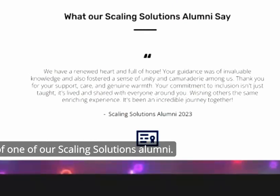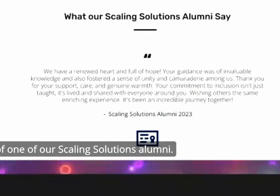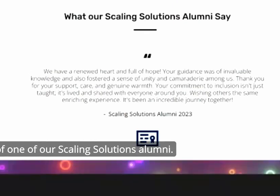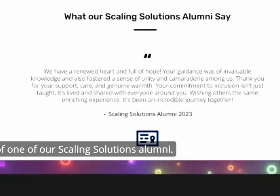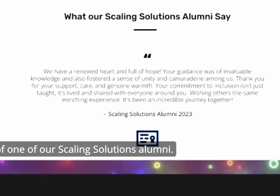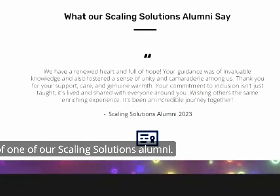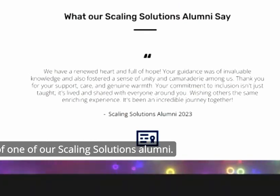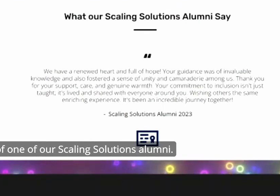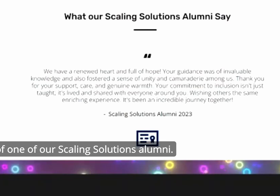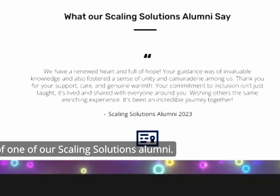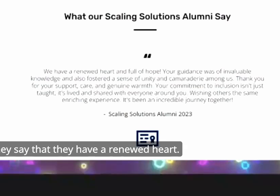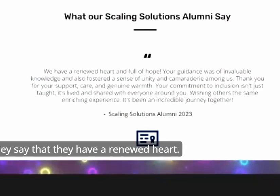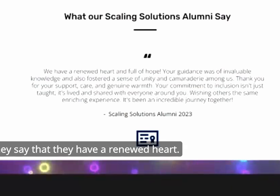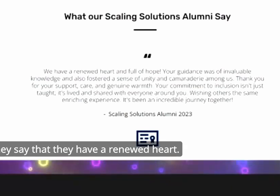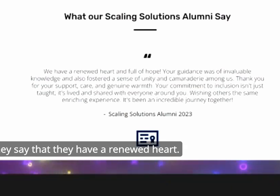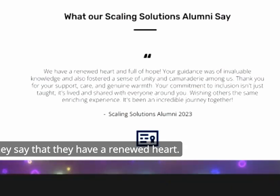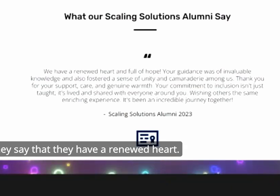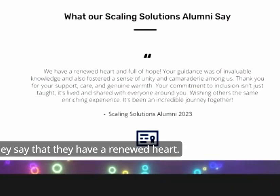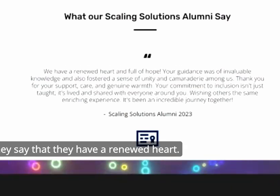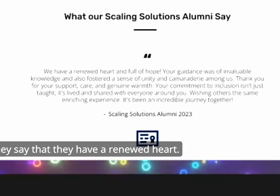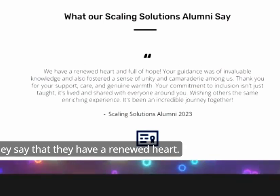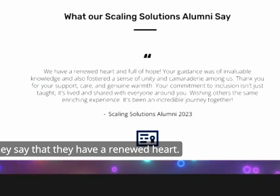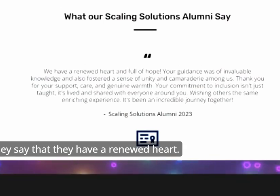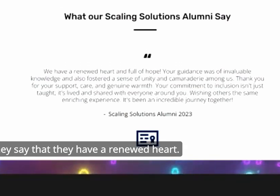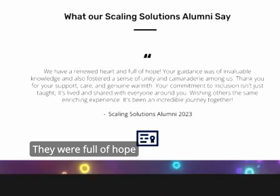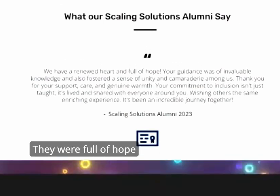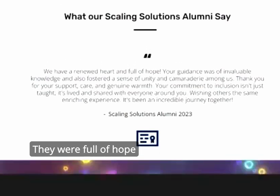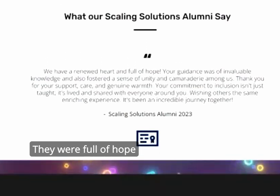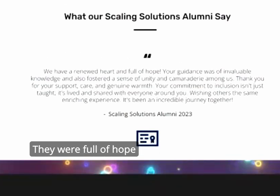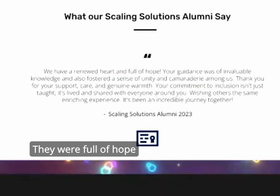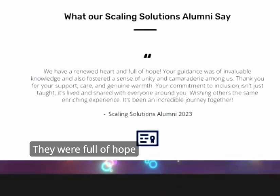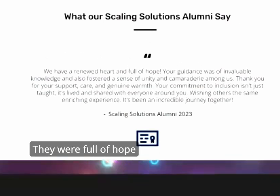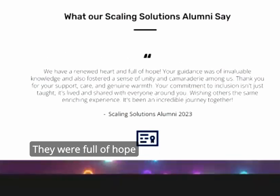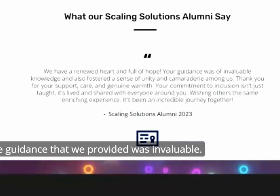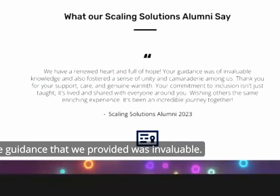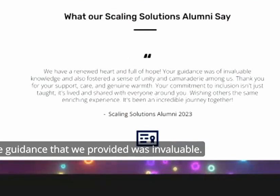Solutions alumni uh they say that they have a renewed heart they were full of hope that the